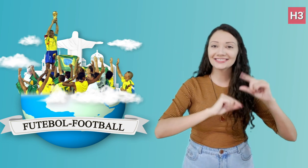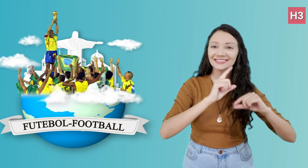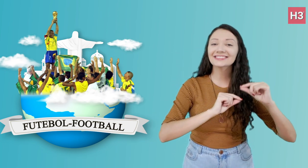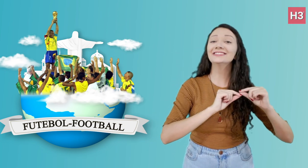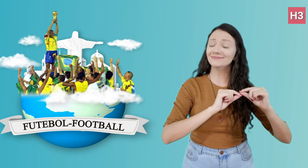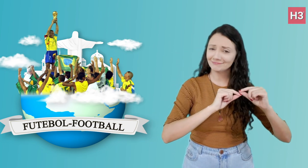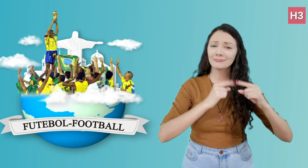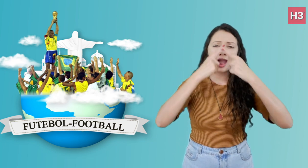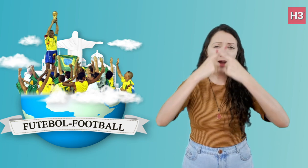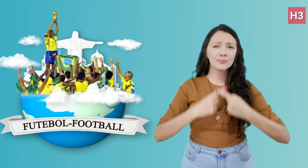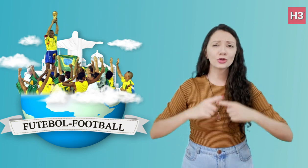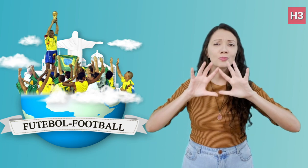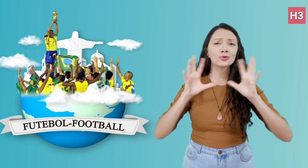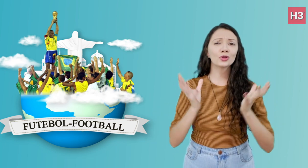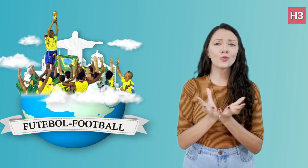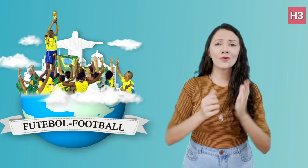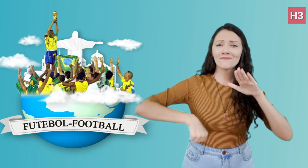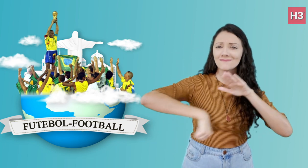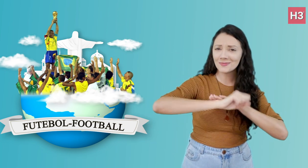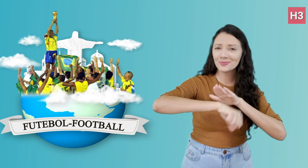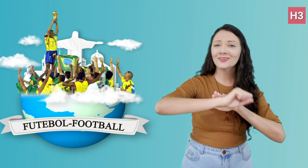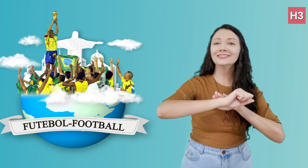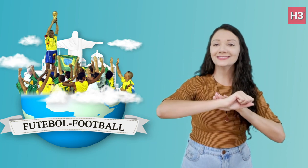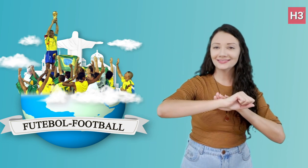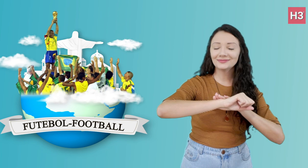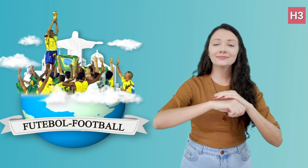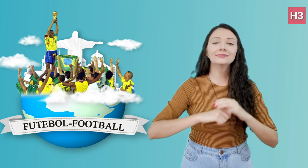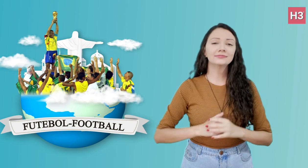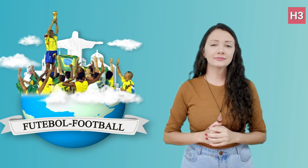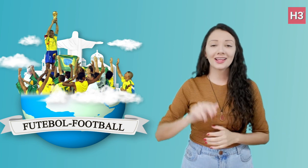FIFA World Cup tournament five times!